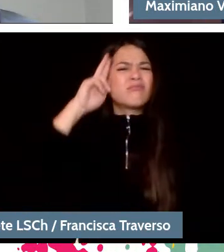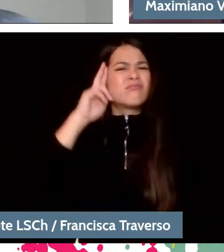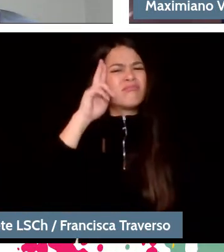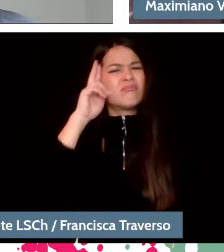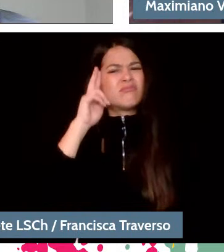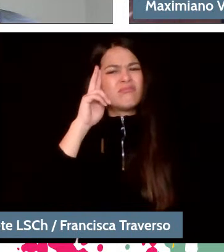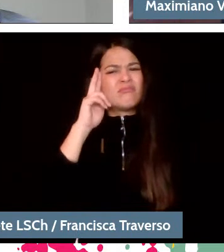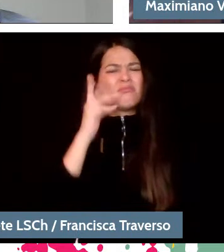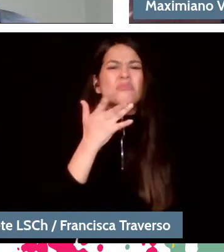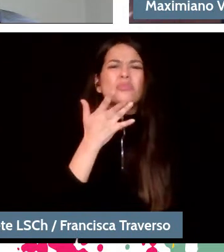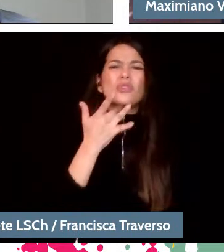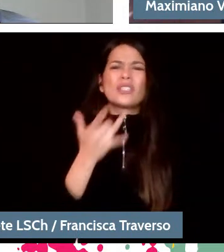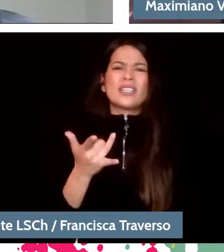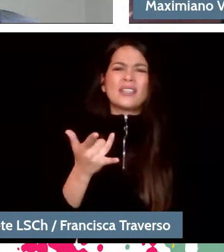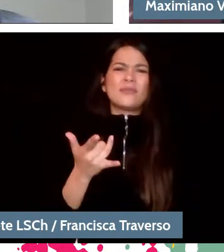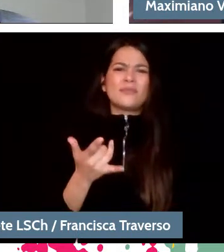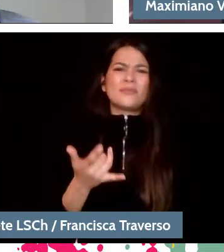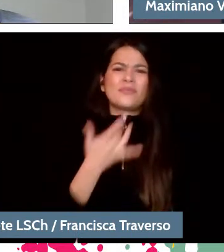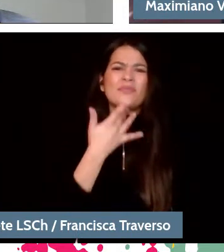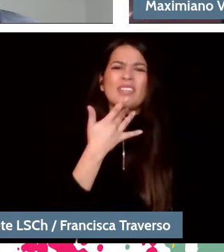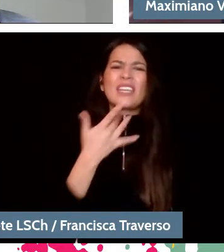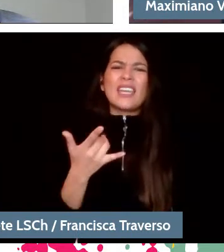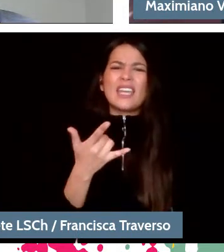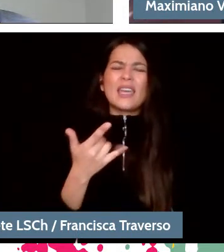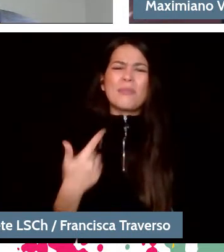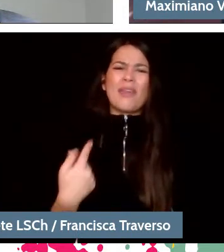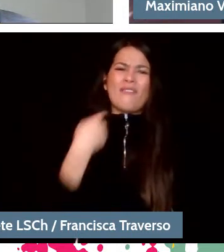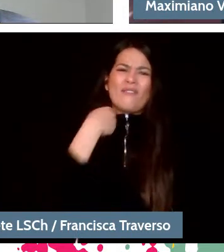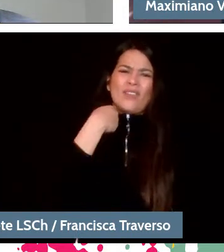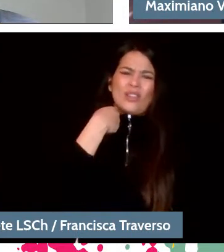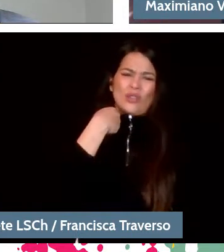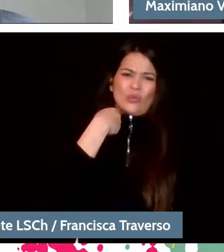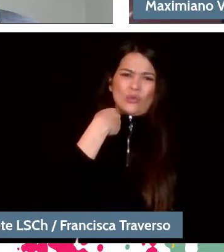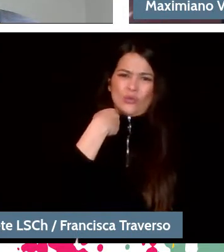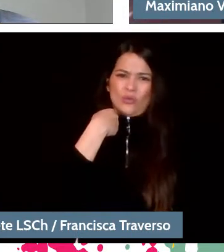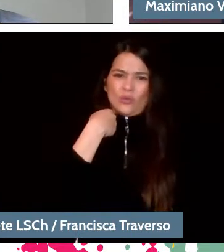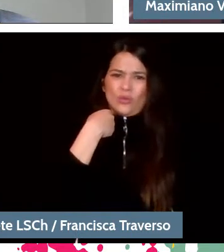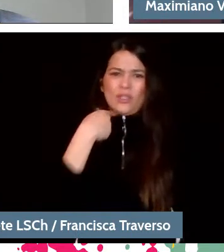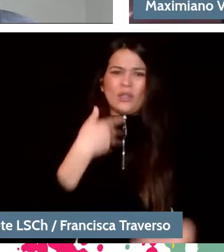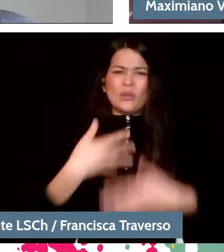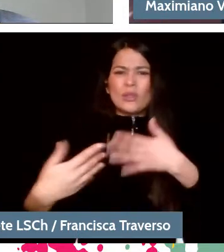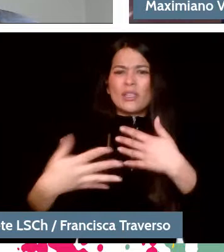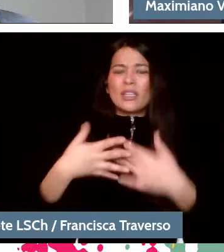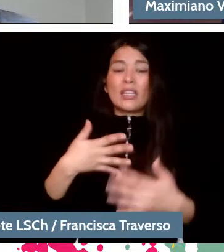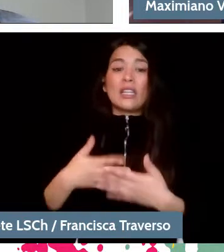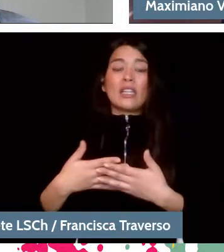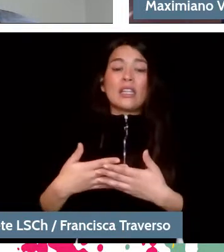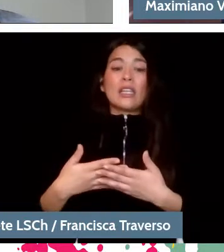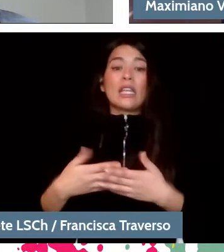What was it that upset me emotionally? And then, naturally, studying music one can perfectly decipher